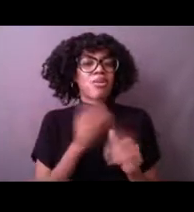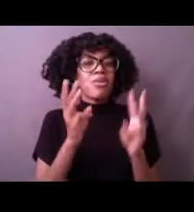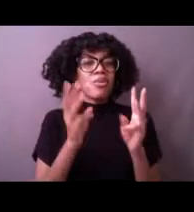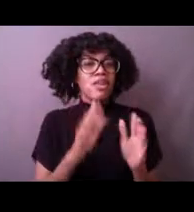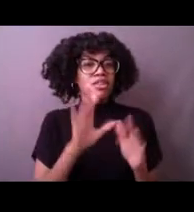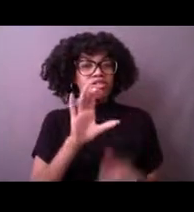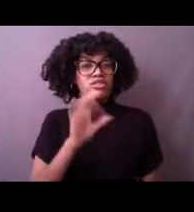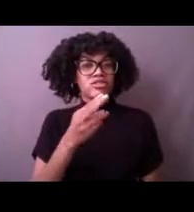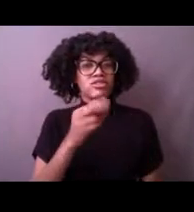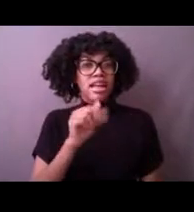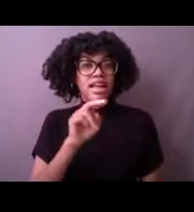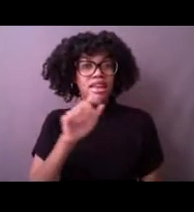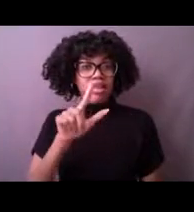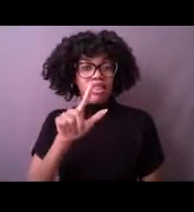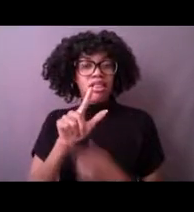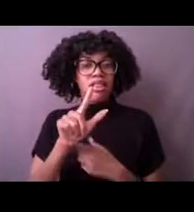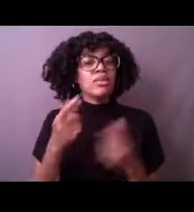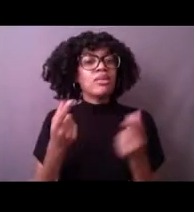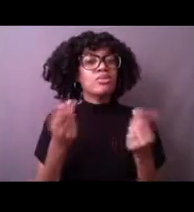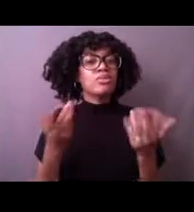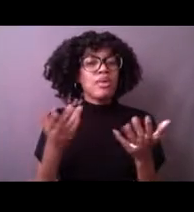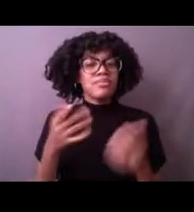where I tracked hurricanes for school.